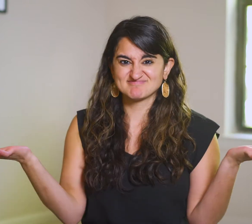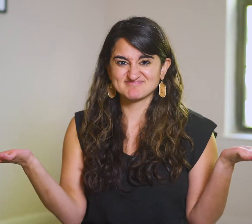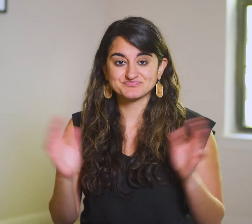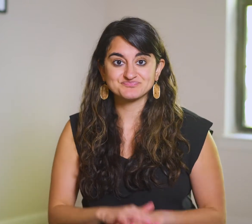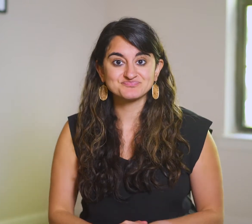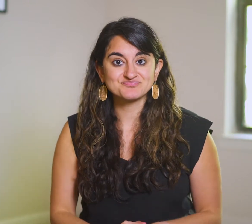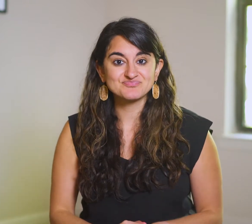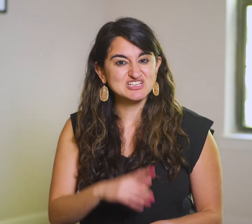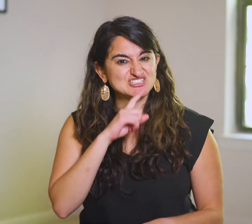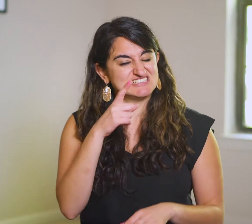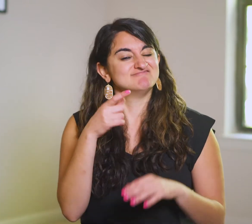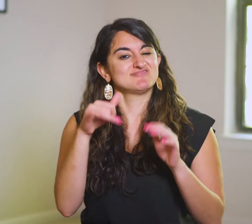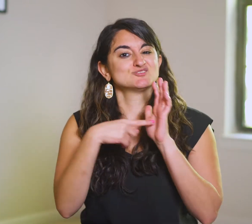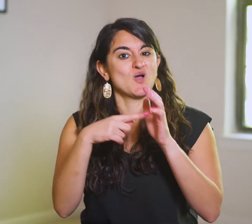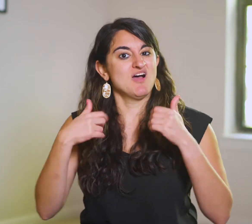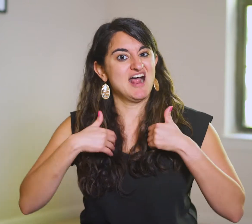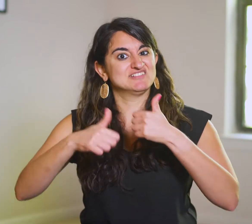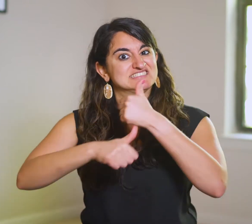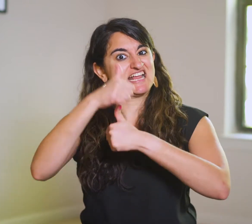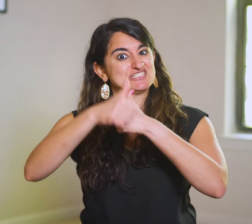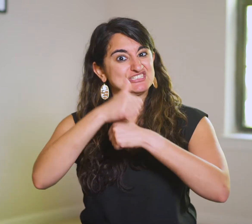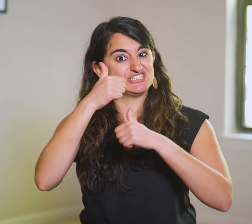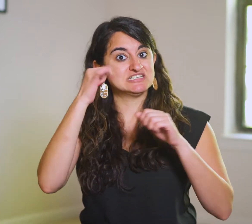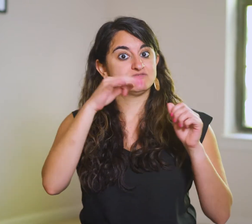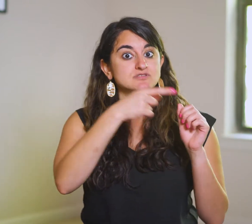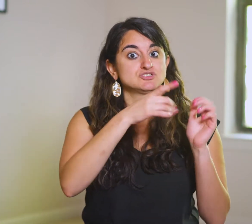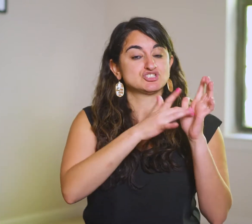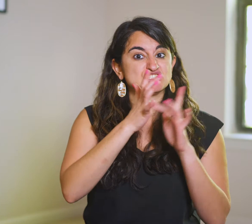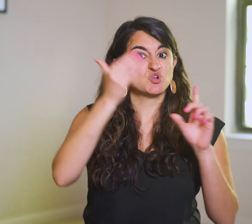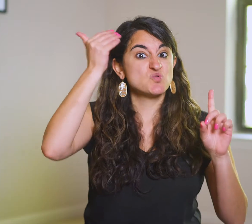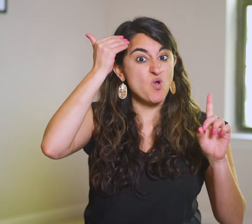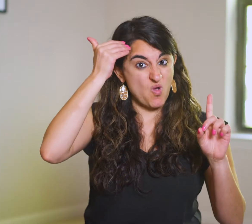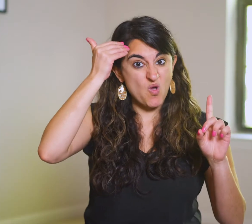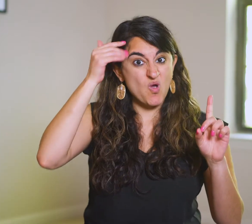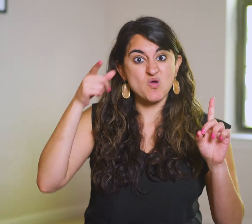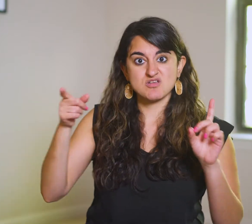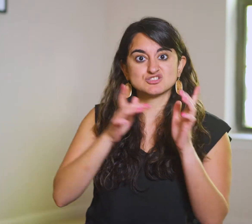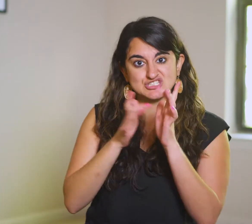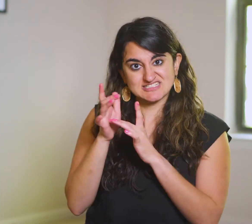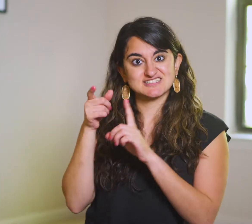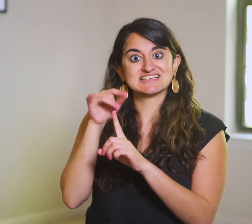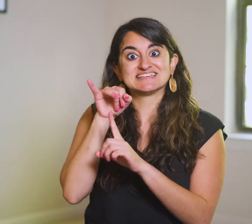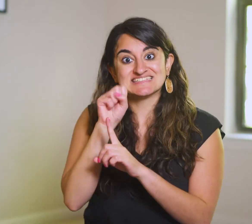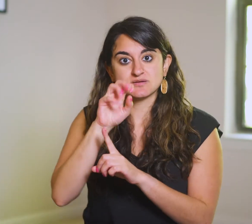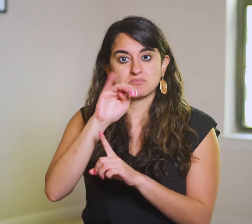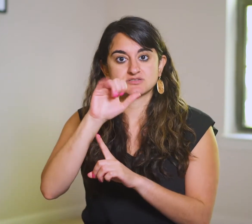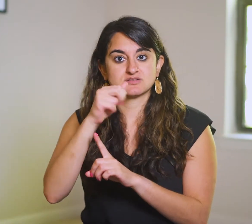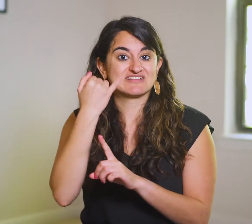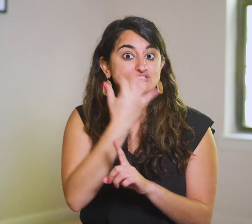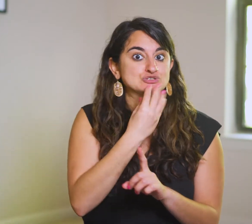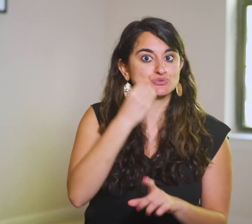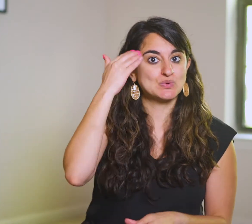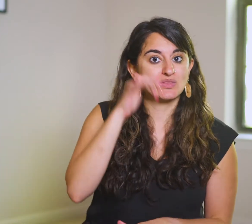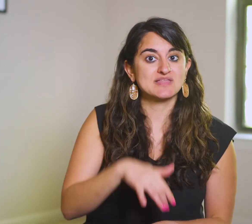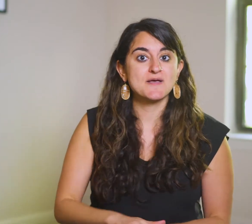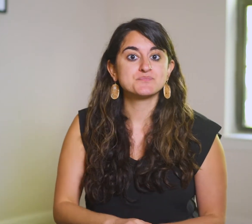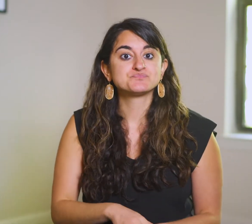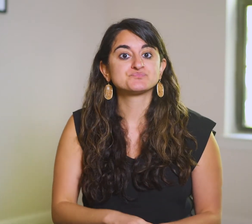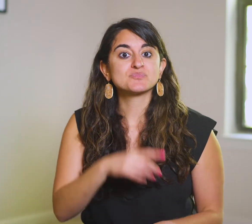There’s a danger in having them know He’s the Messiah,